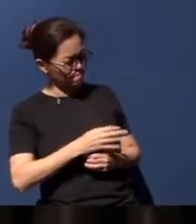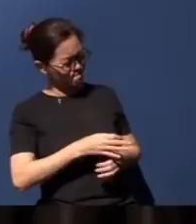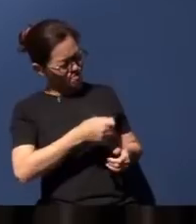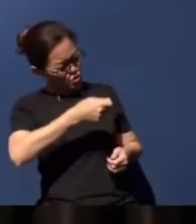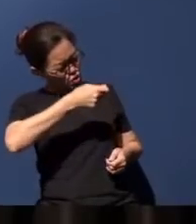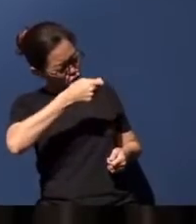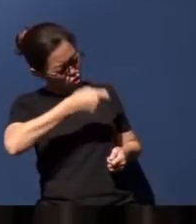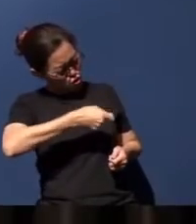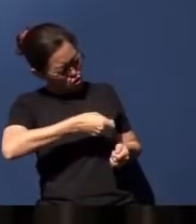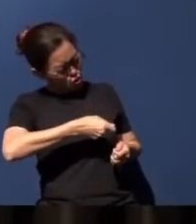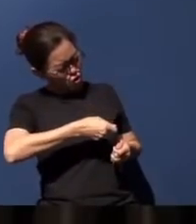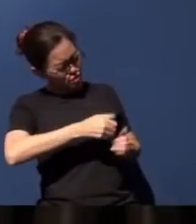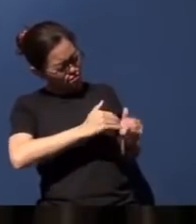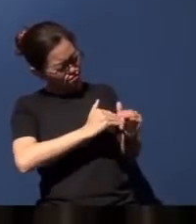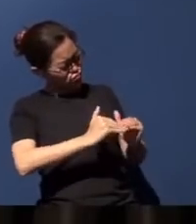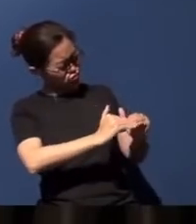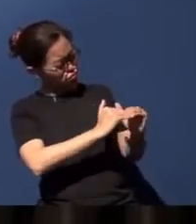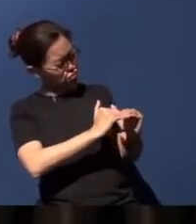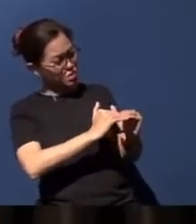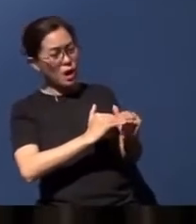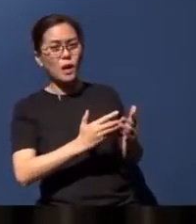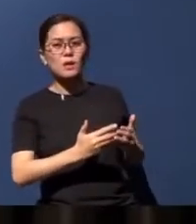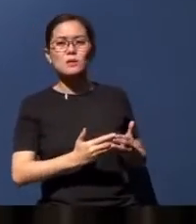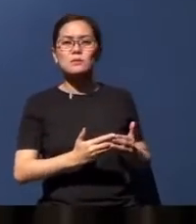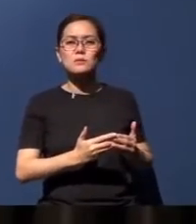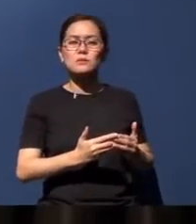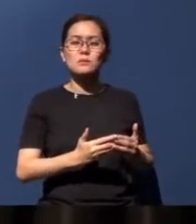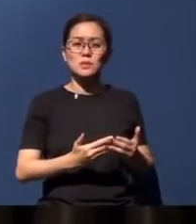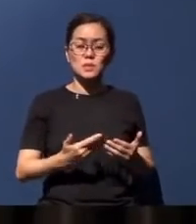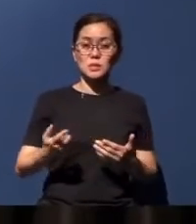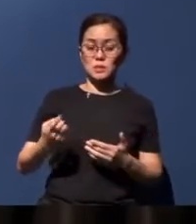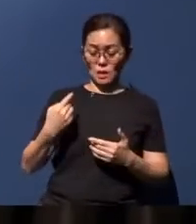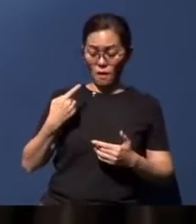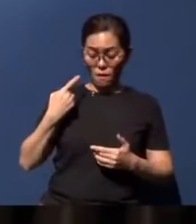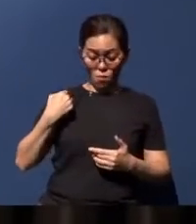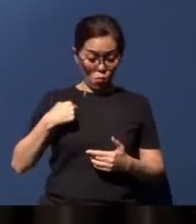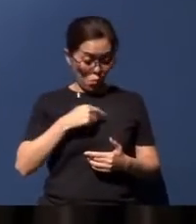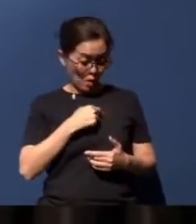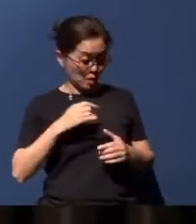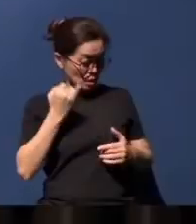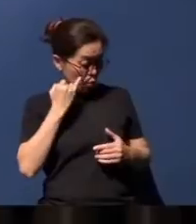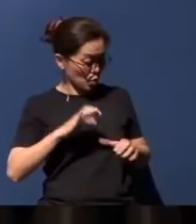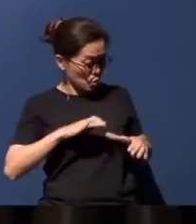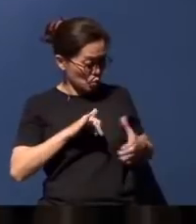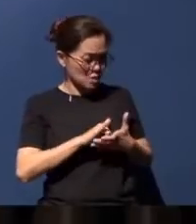even if it has to come from us. We ask for Your grace, that we may see justice in the world.